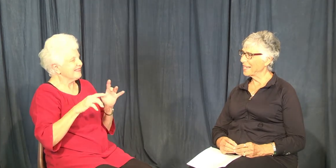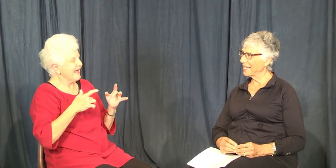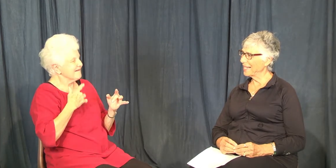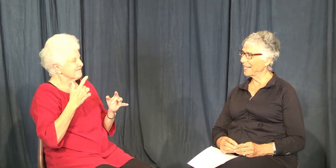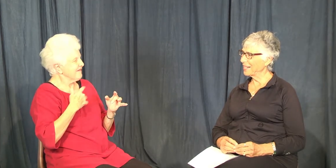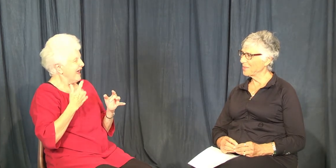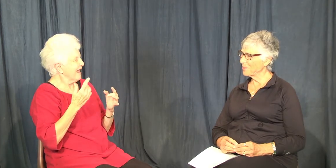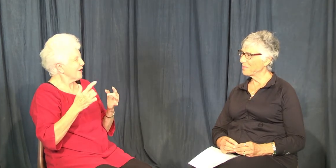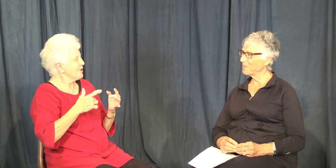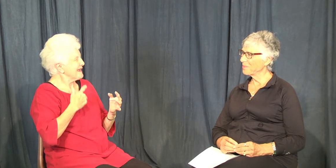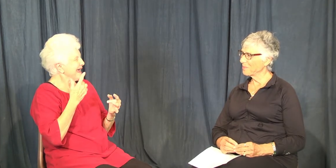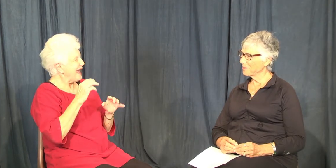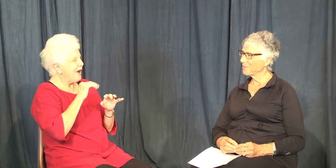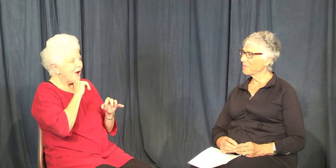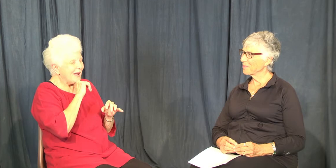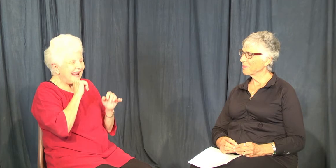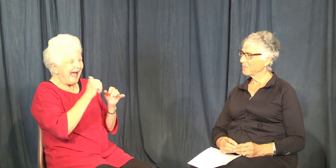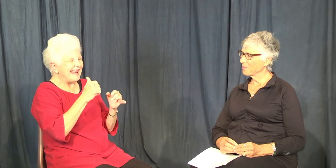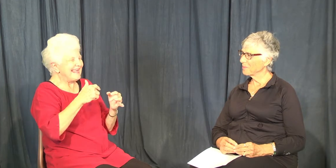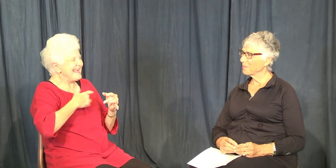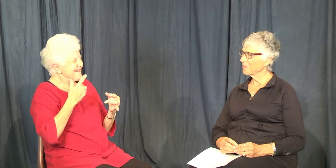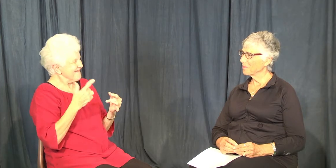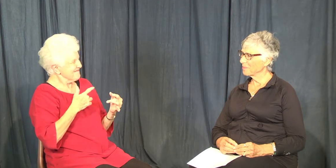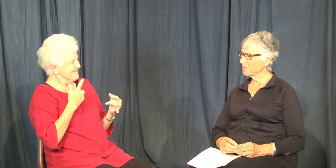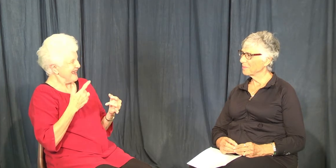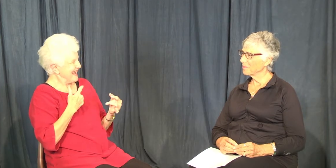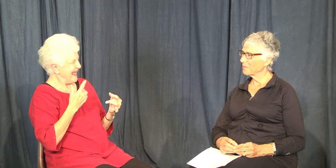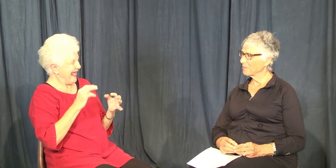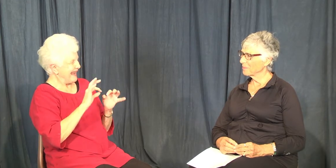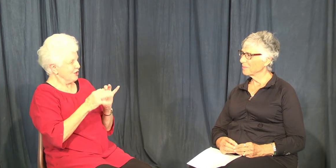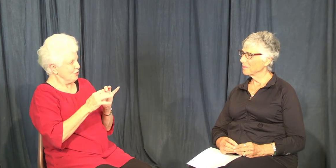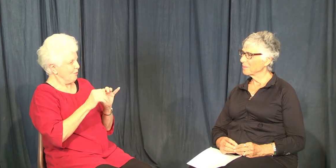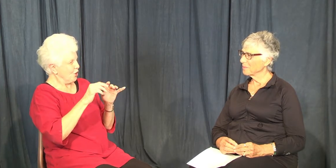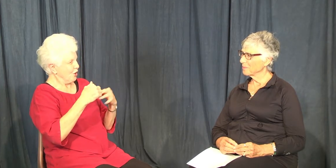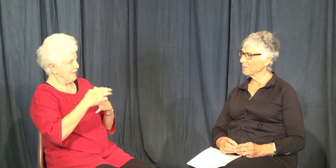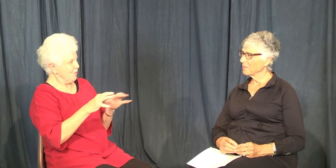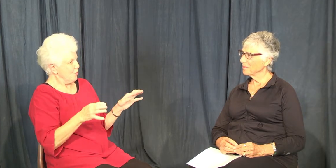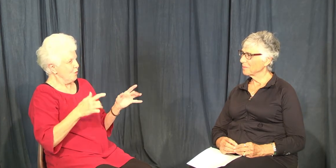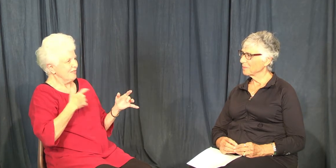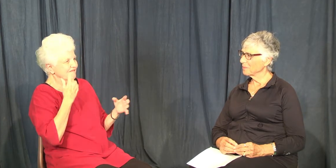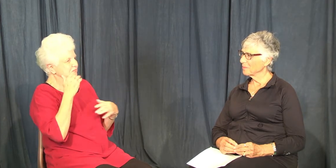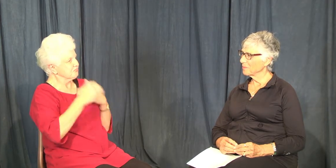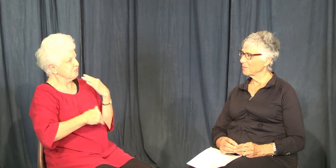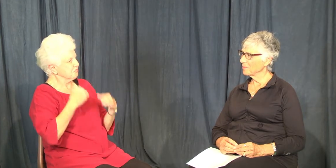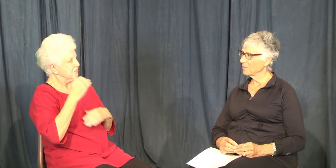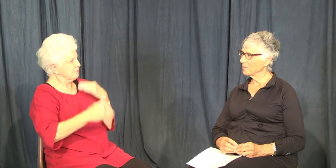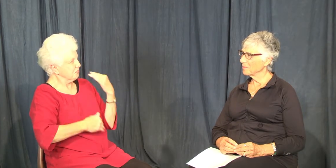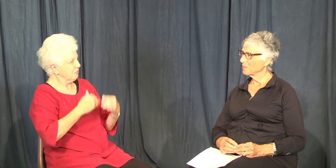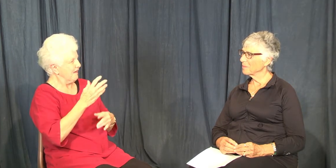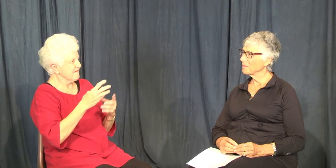Milwaukee." We didn't even feel like there were interpreters in the room! We went about